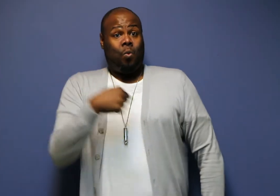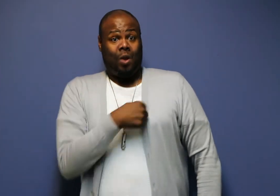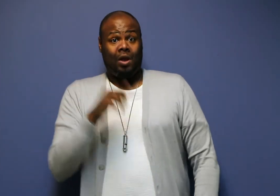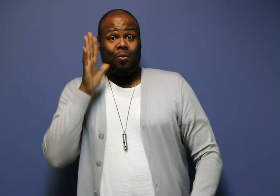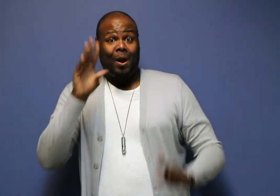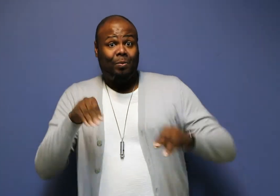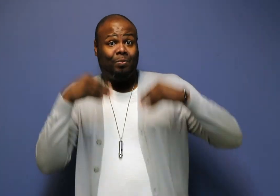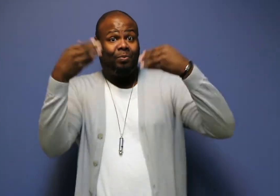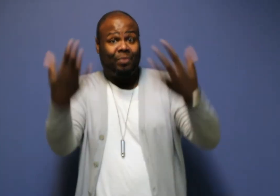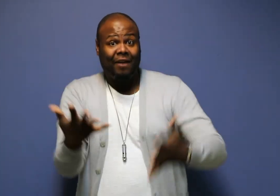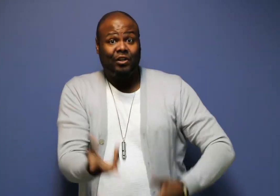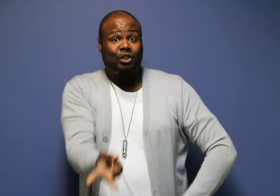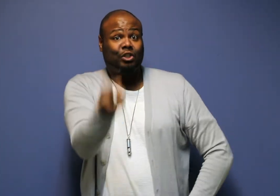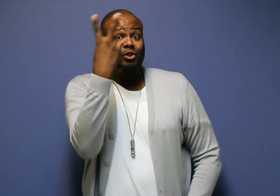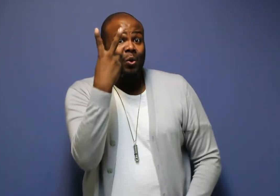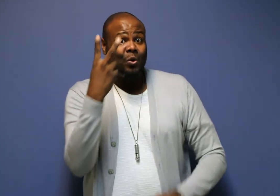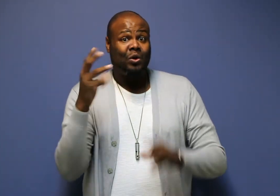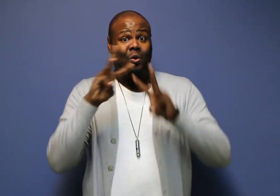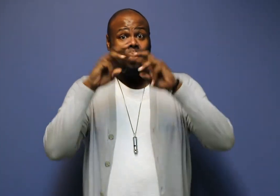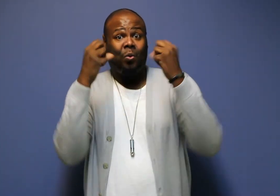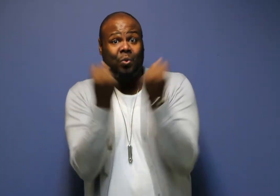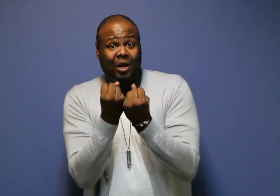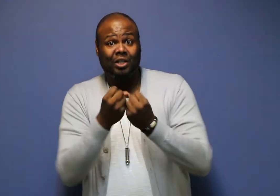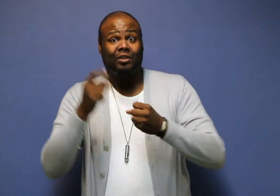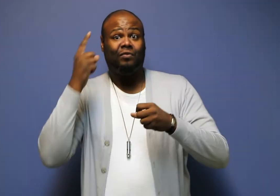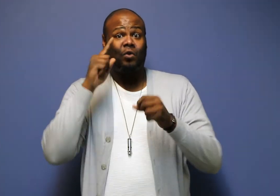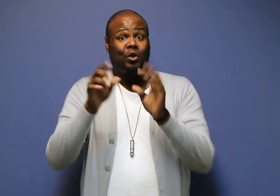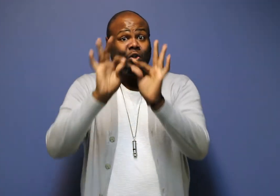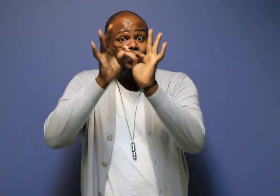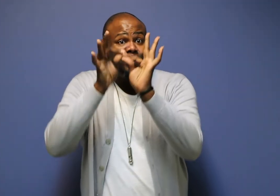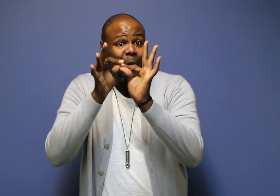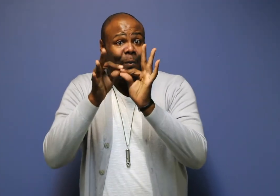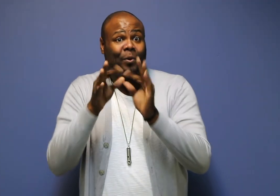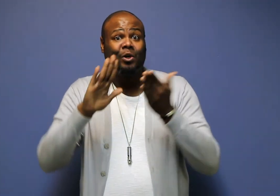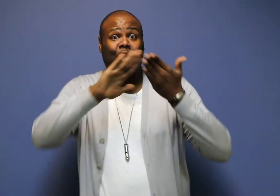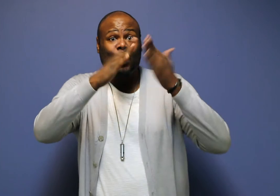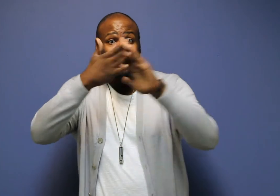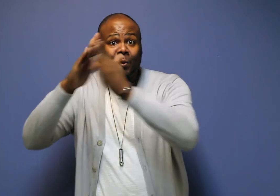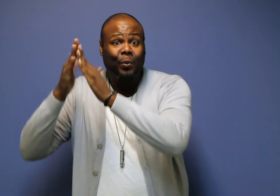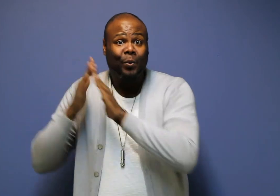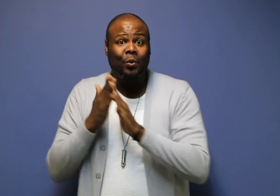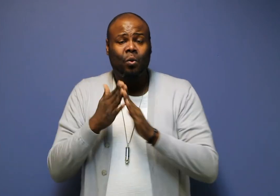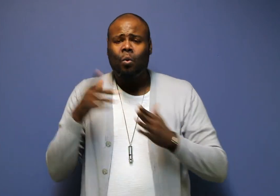During the open house, we will provide two workshops for the interpreting community.